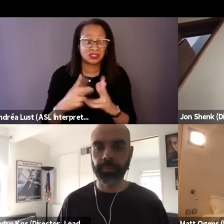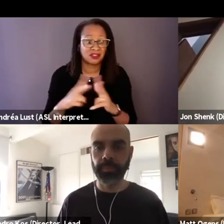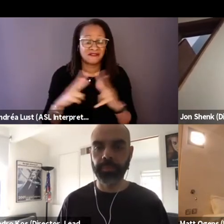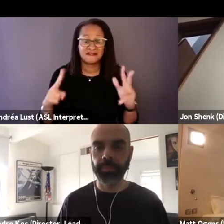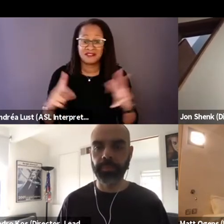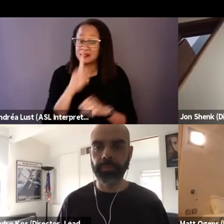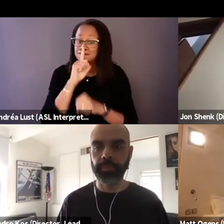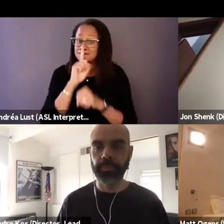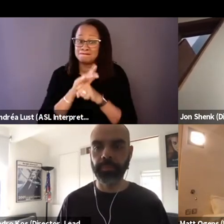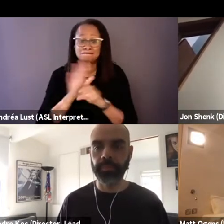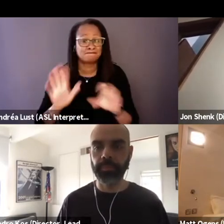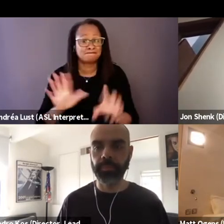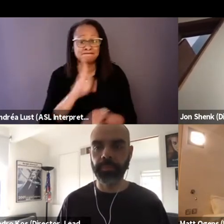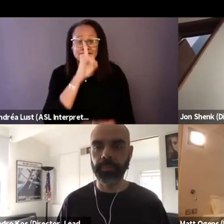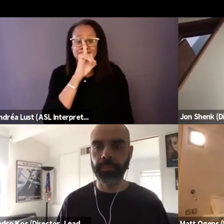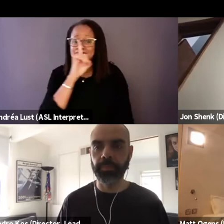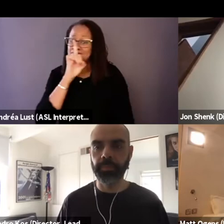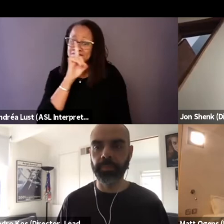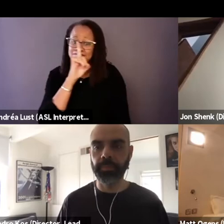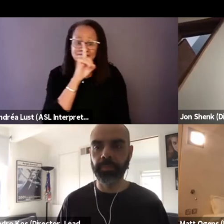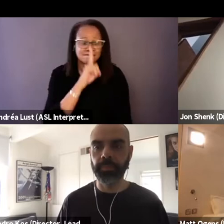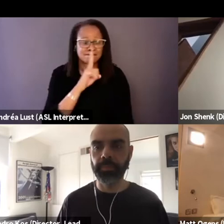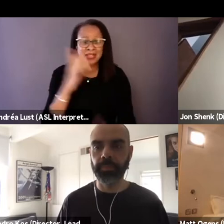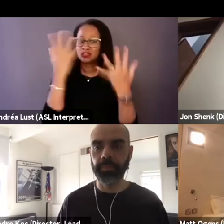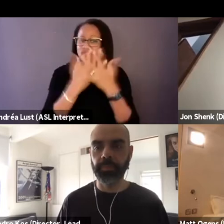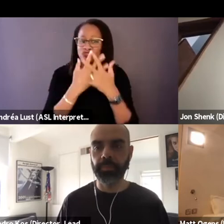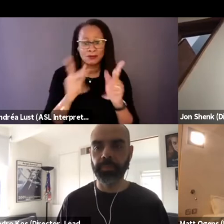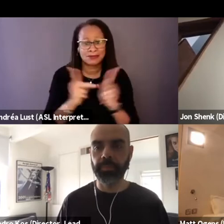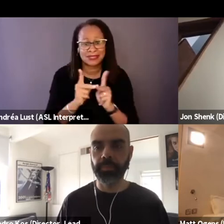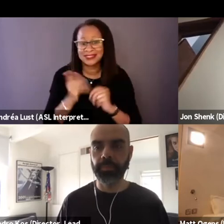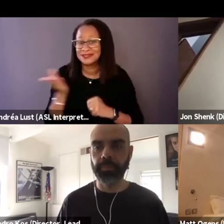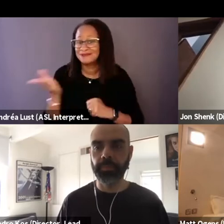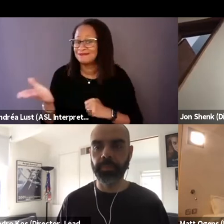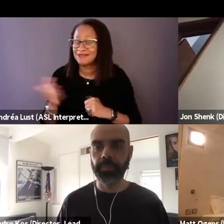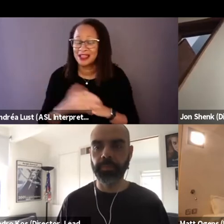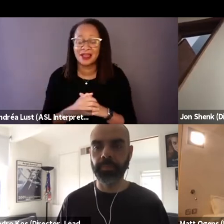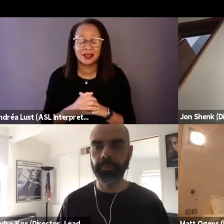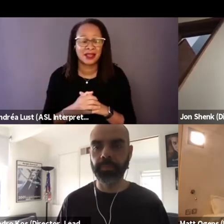It was a very dark place, like a dark place in America,